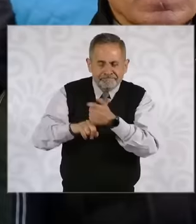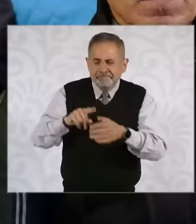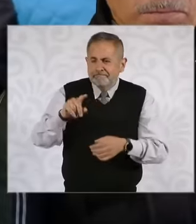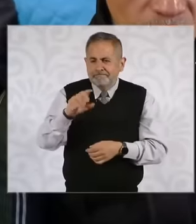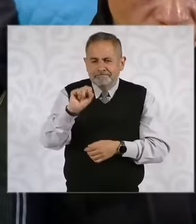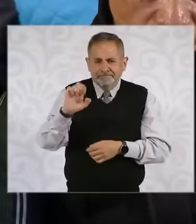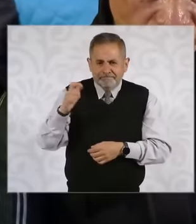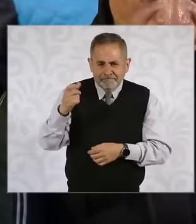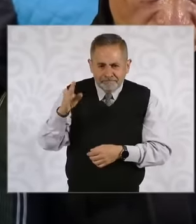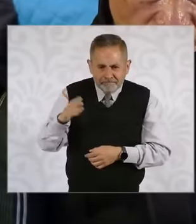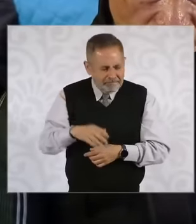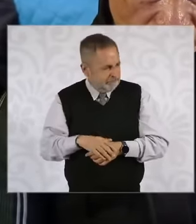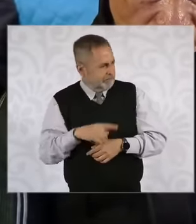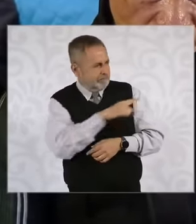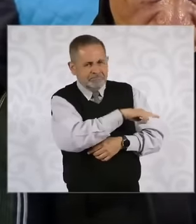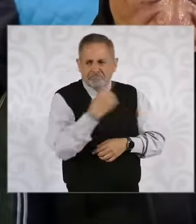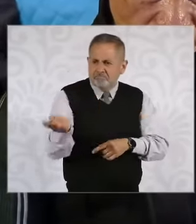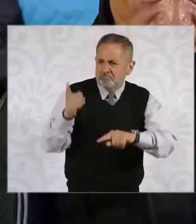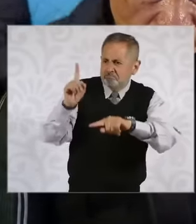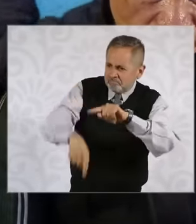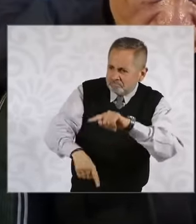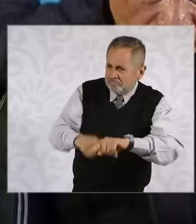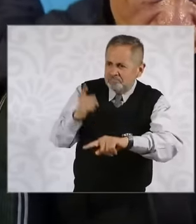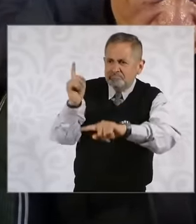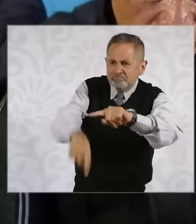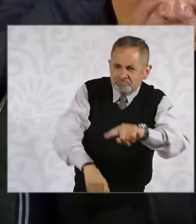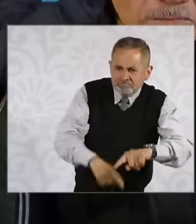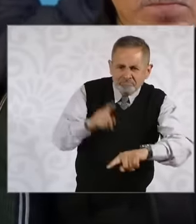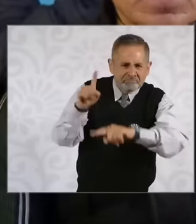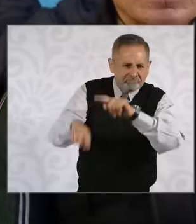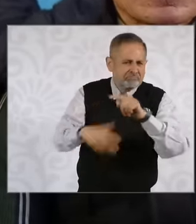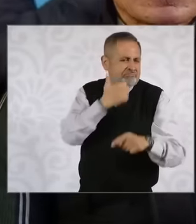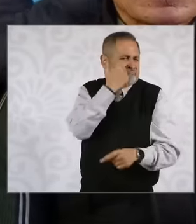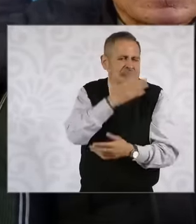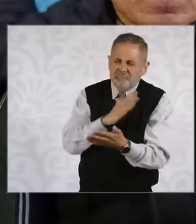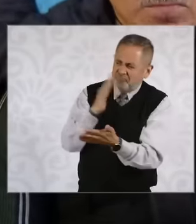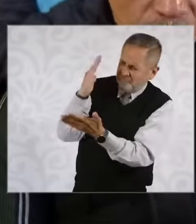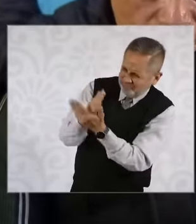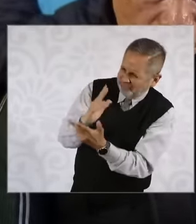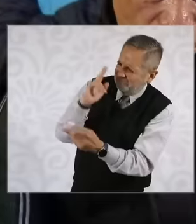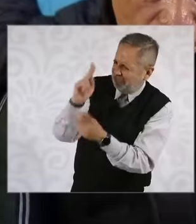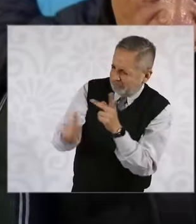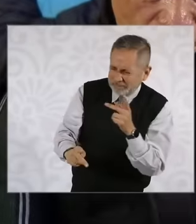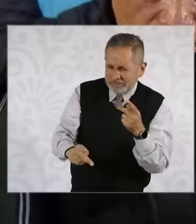issuing suspensions against regulations and other issues what the